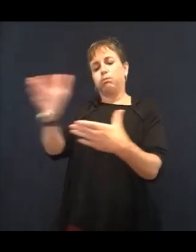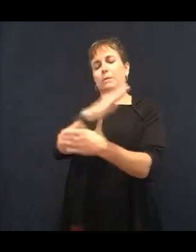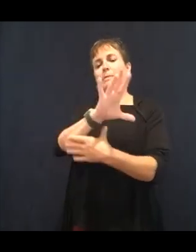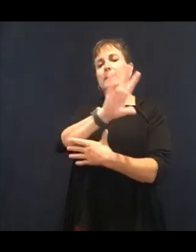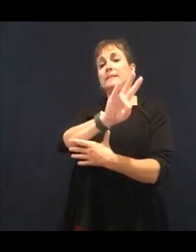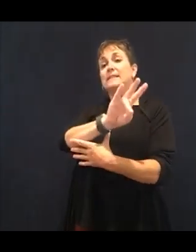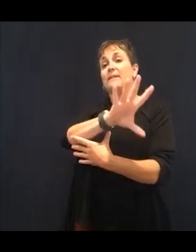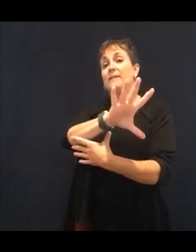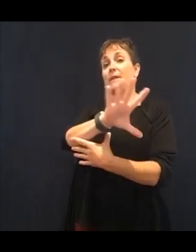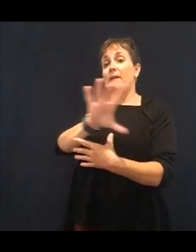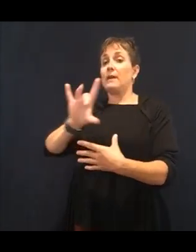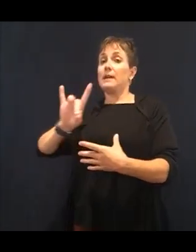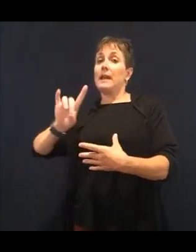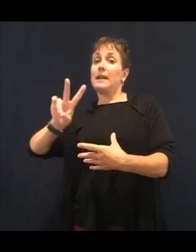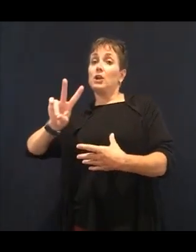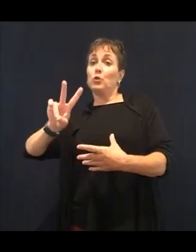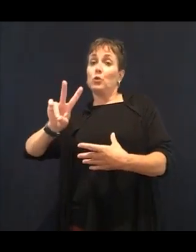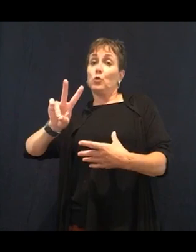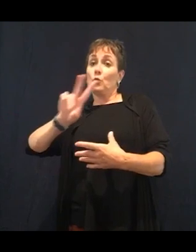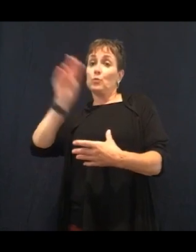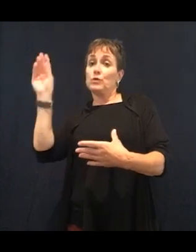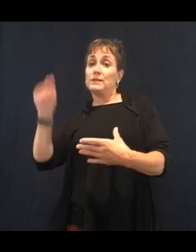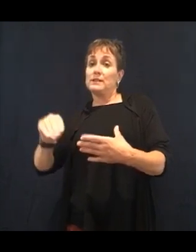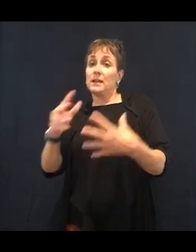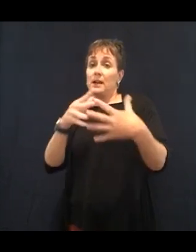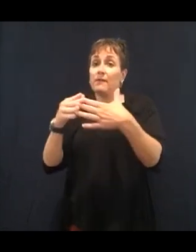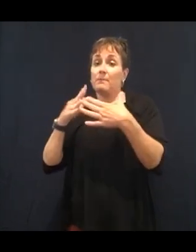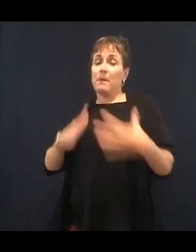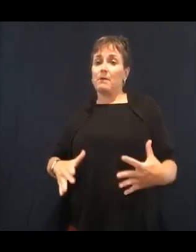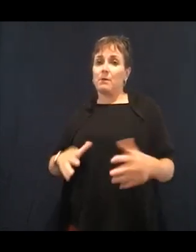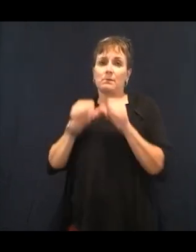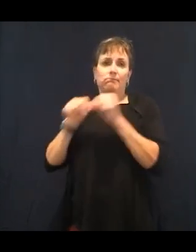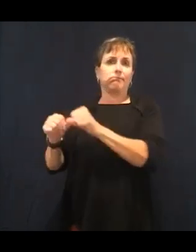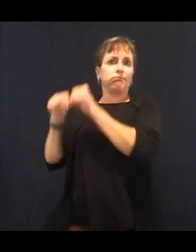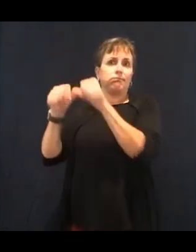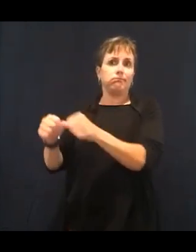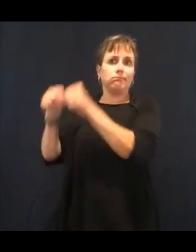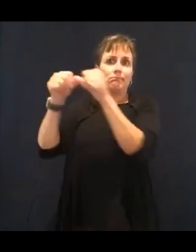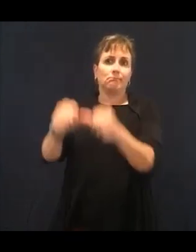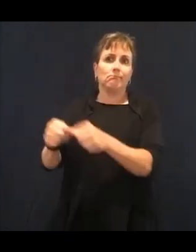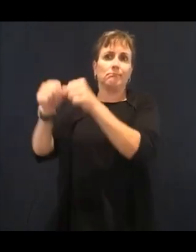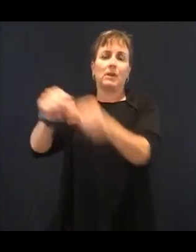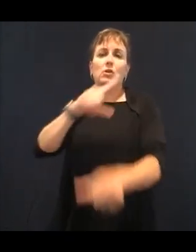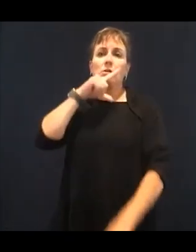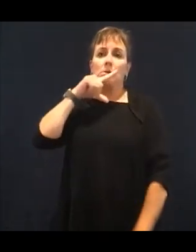If we did one thing and if you take one thing from this